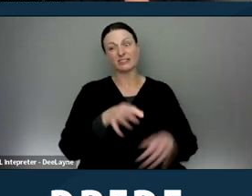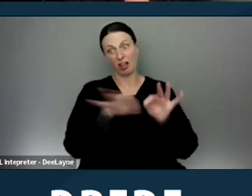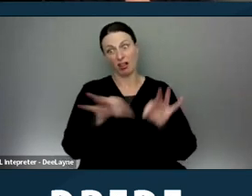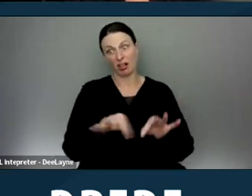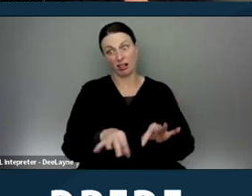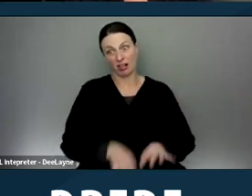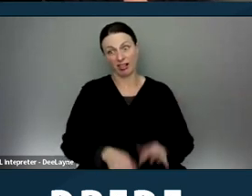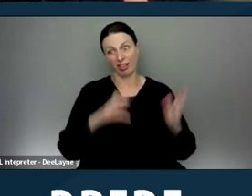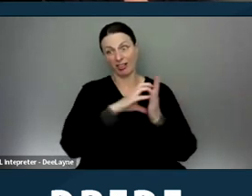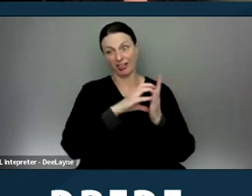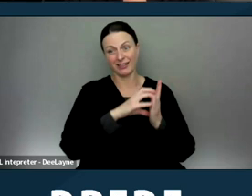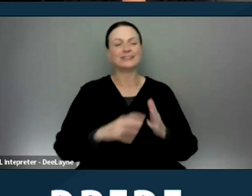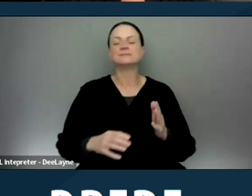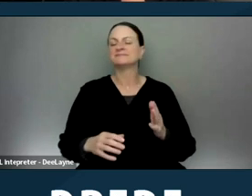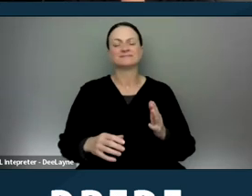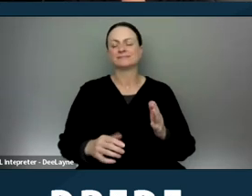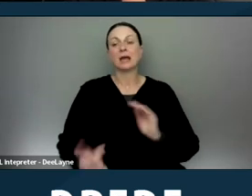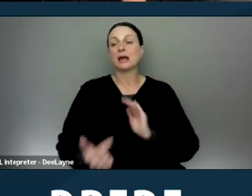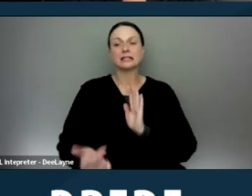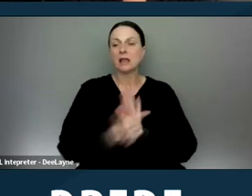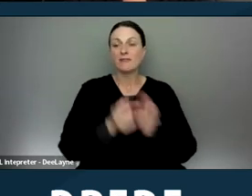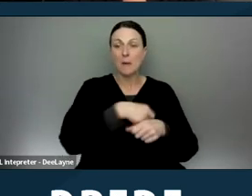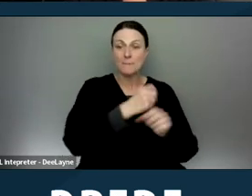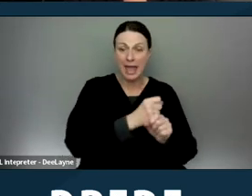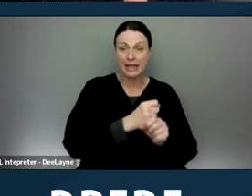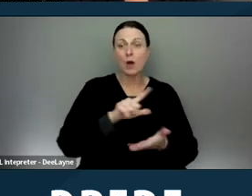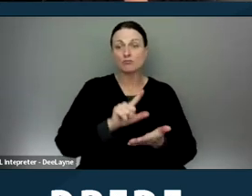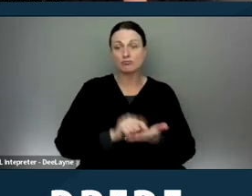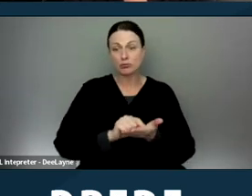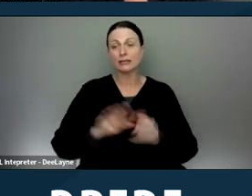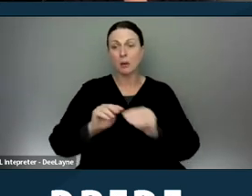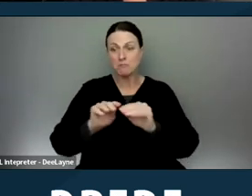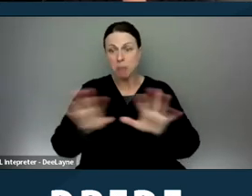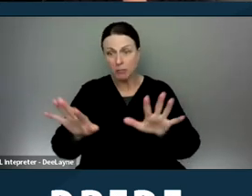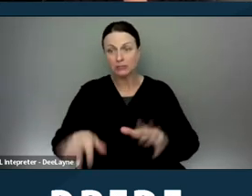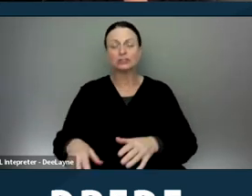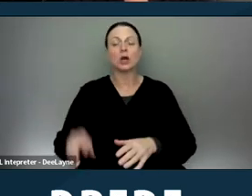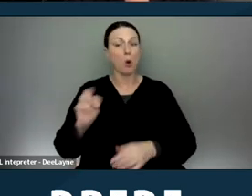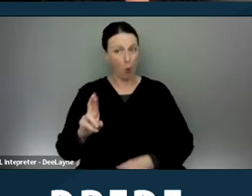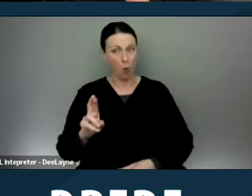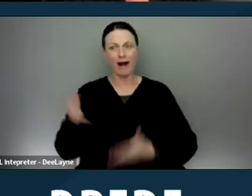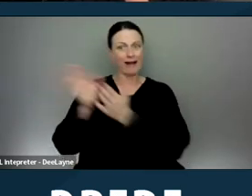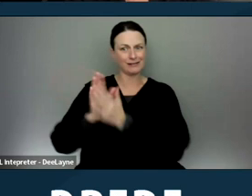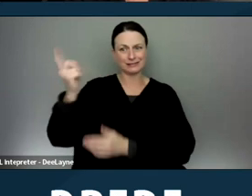It's unlawful to make, print or publish or cause to be made printed or published,